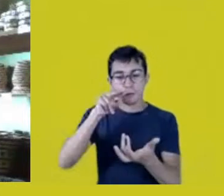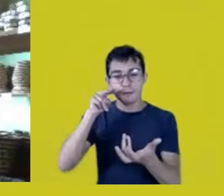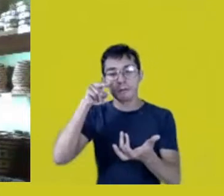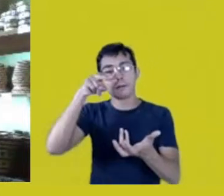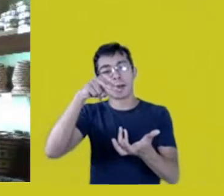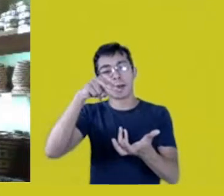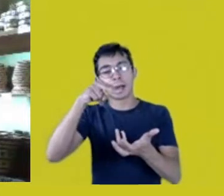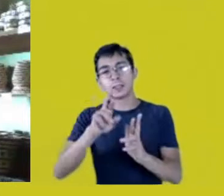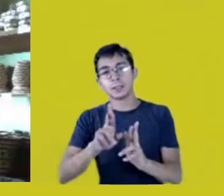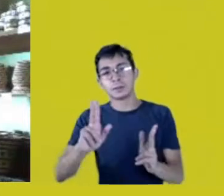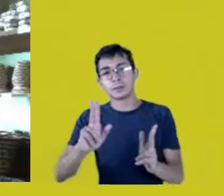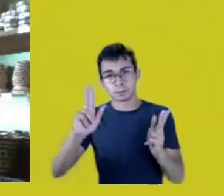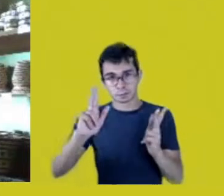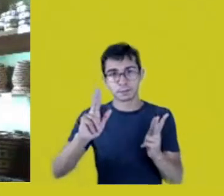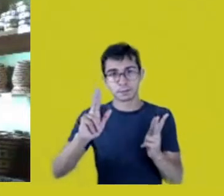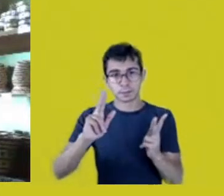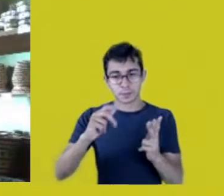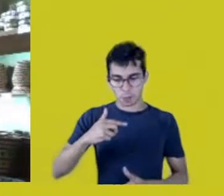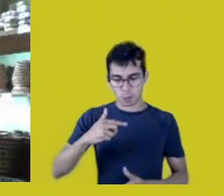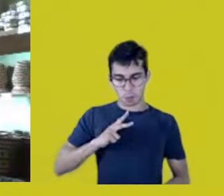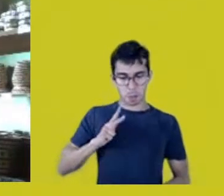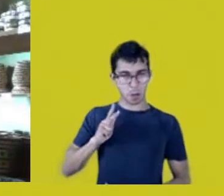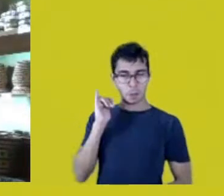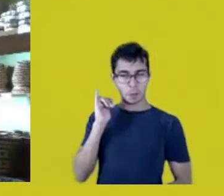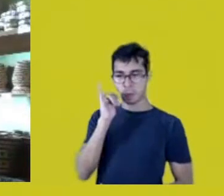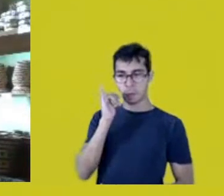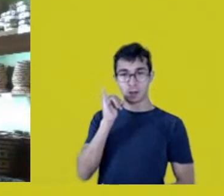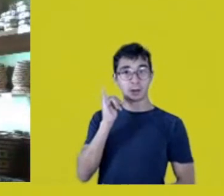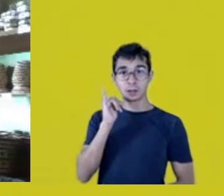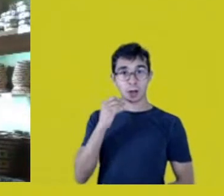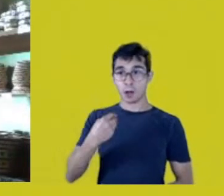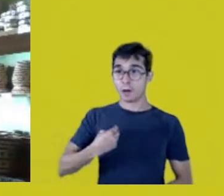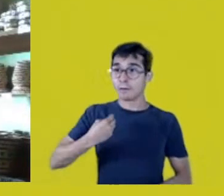Before you talk about yourself, you talk about all the beings around you,